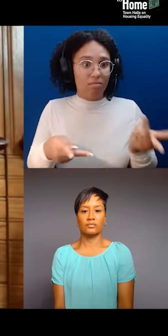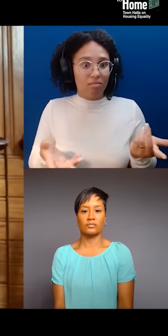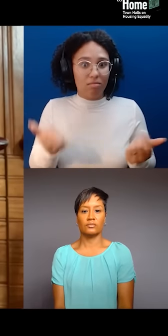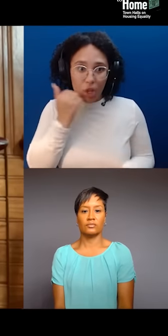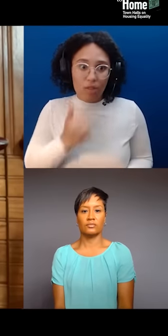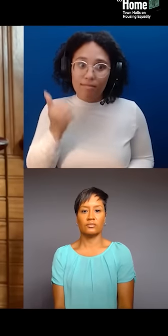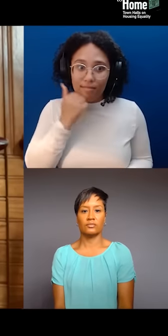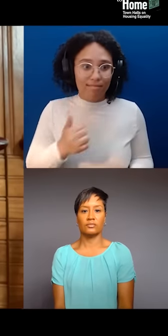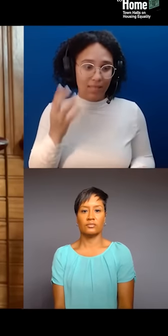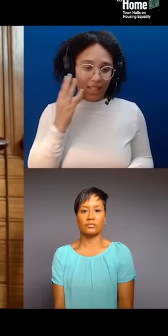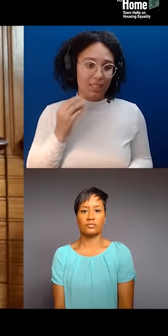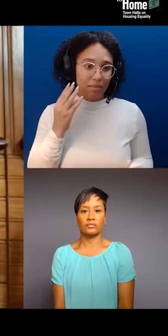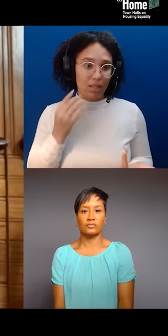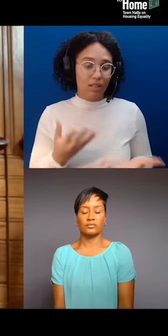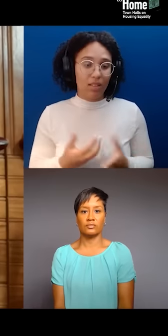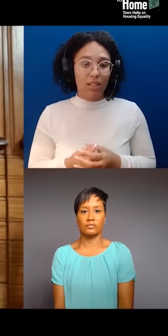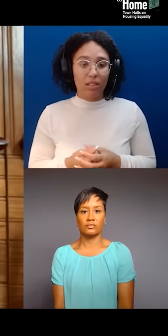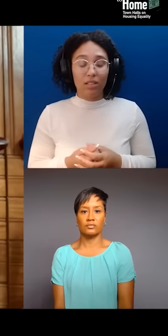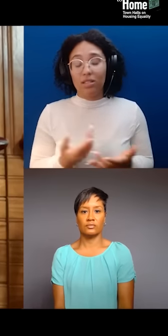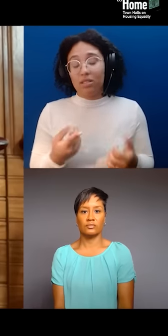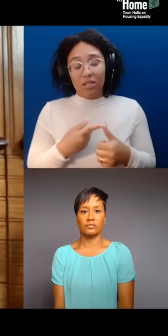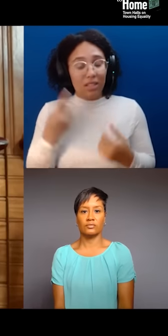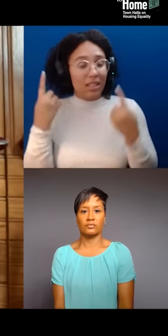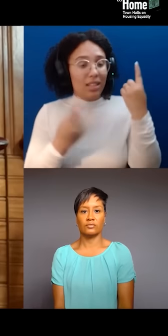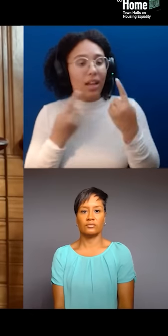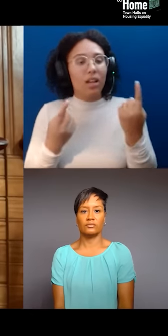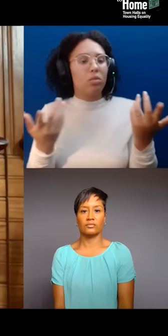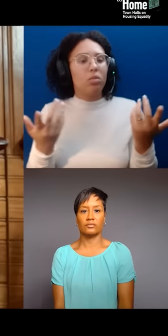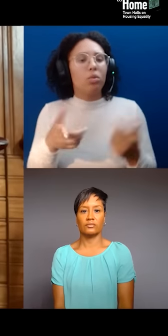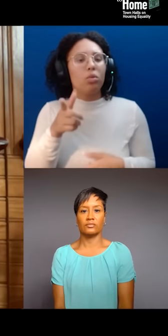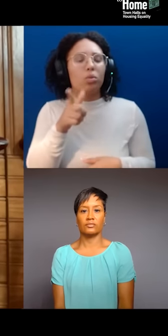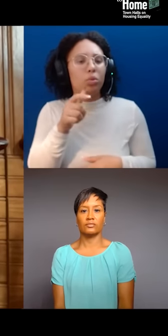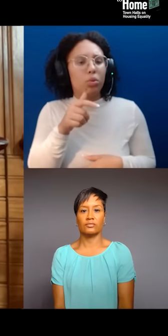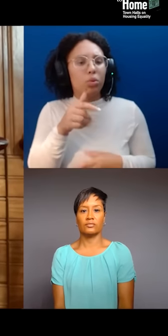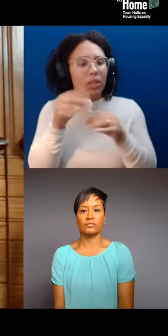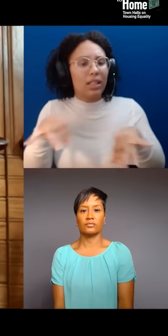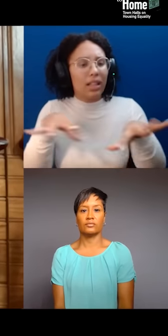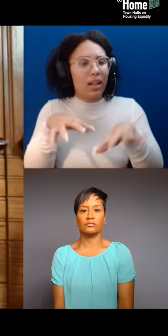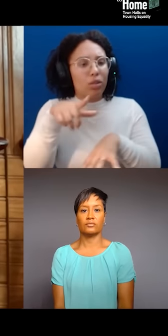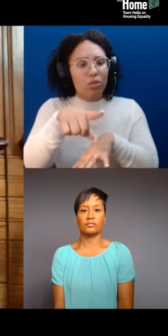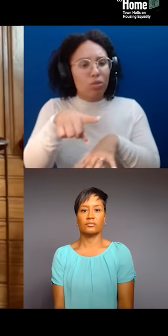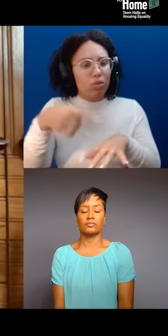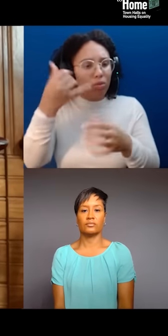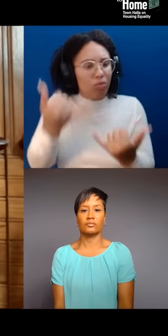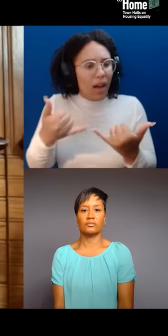Find ways of acknowledging not just that history, but find ways of thinking about how you in your daily life